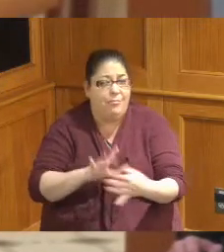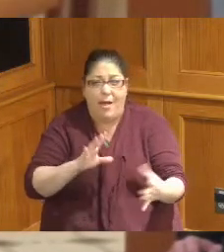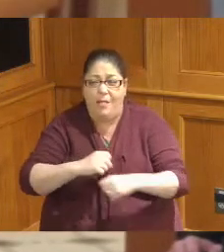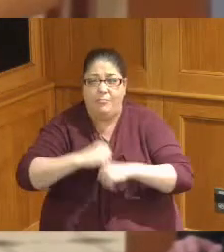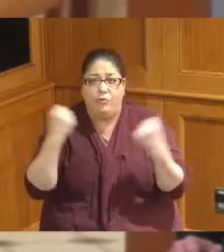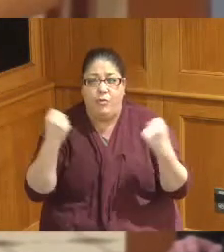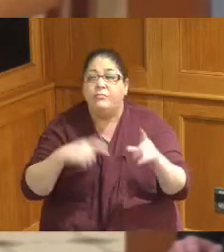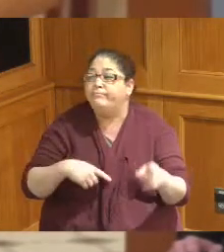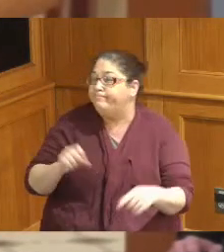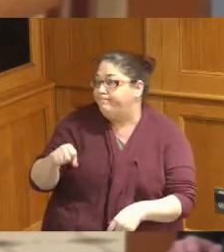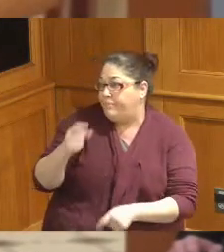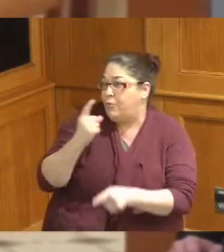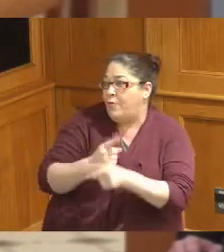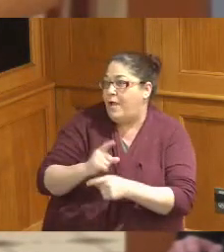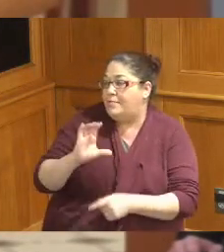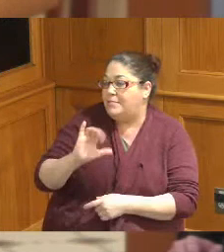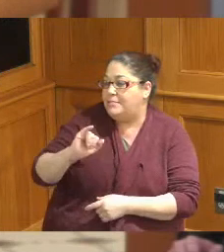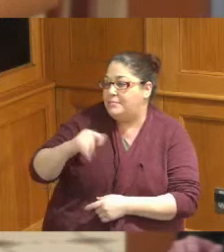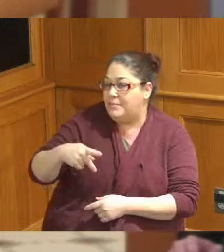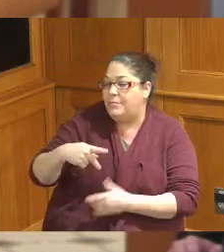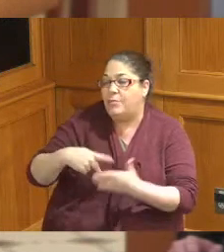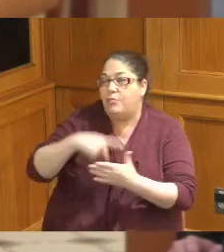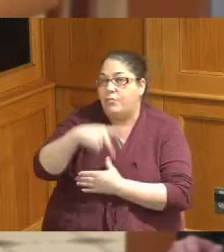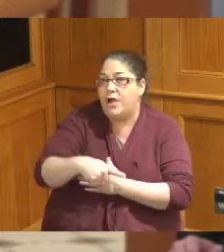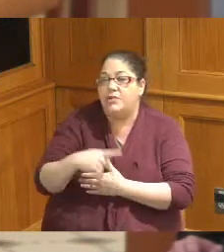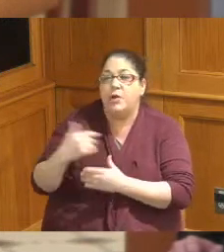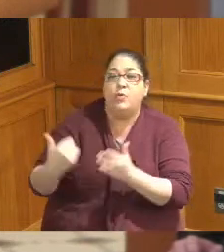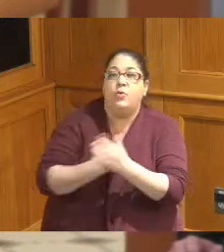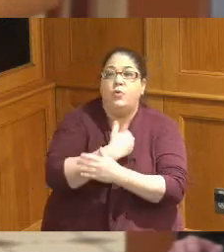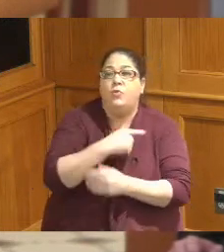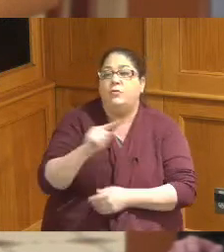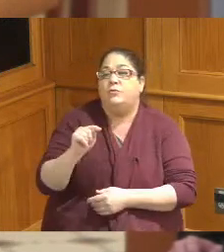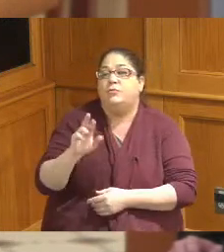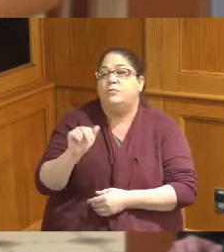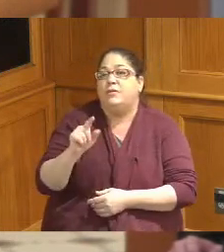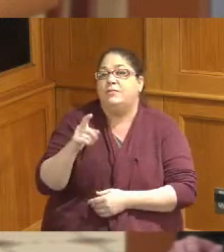build project we're installing new Transformers a new switch gear for the Mill Creek Plant